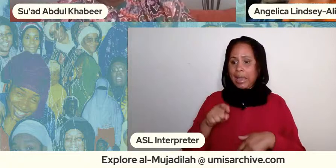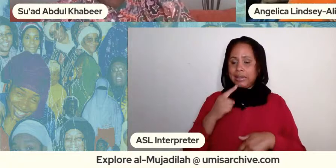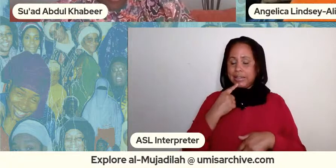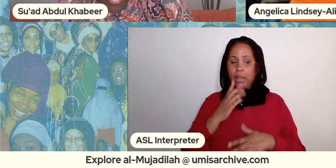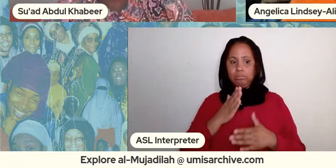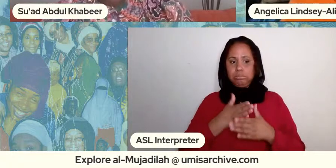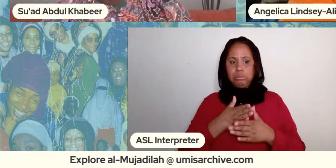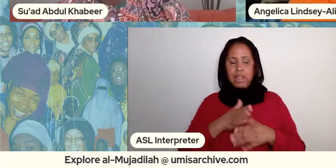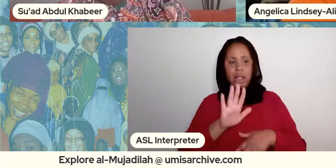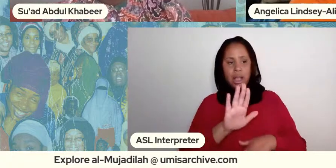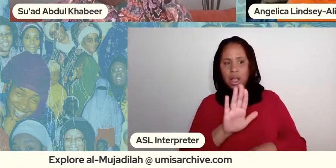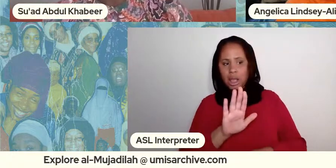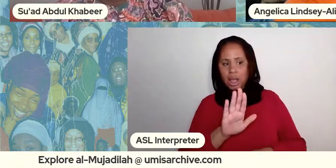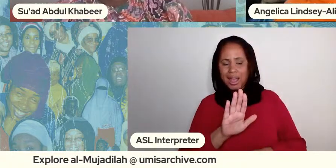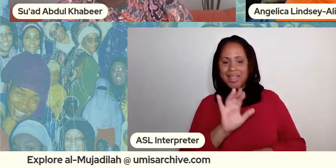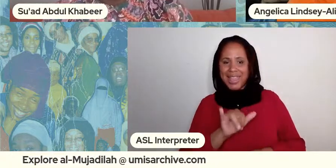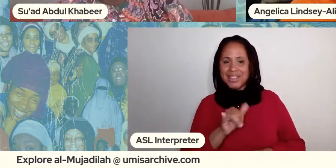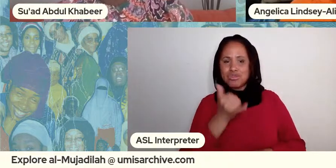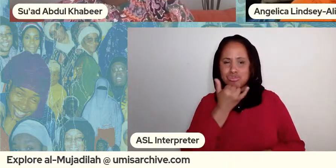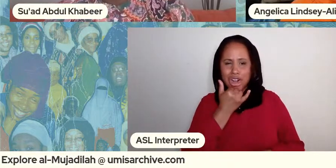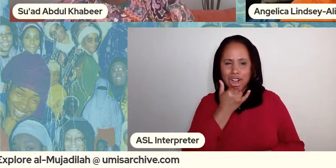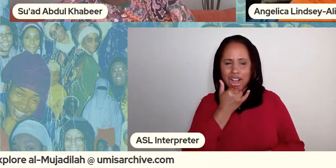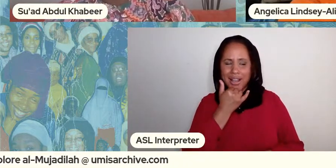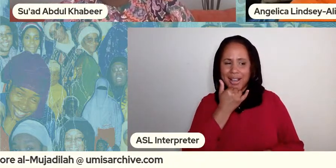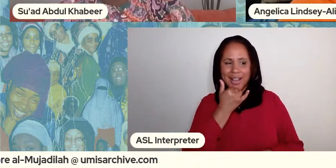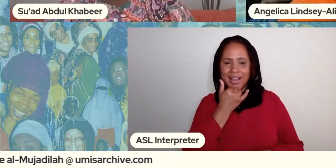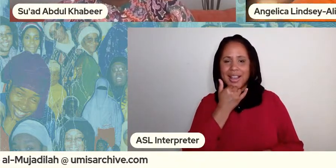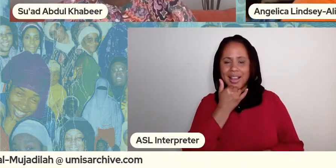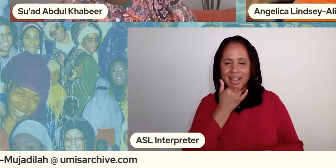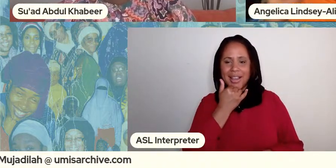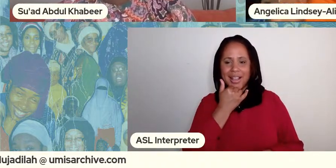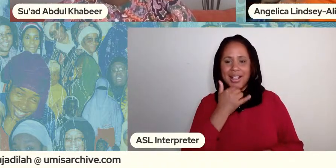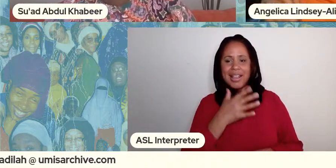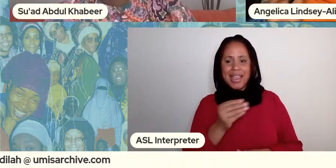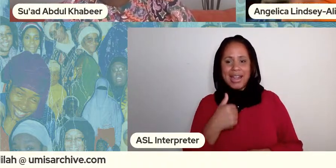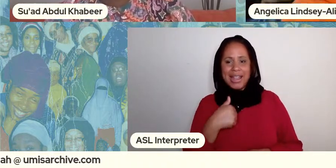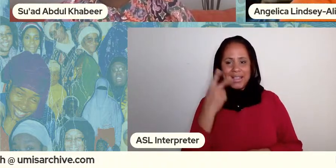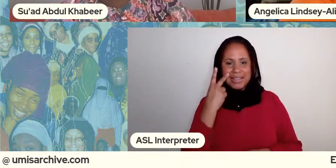not only is that incorrect it is massively incorrect and i you know i see all of these like